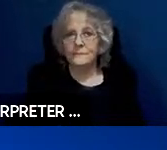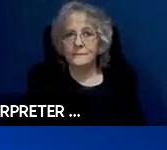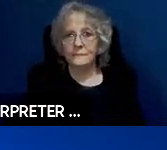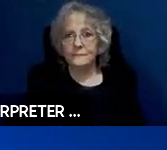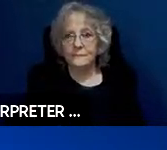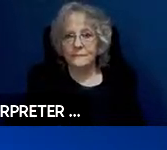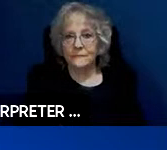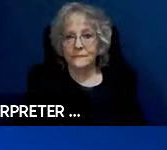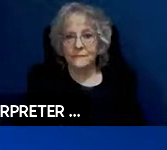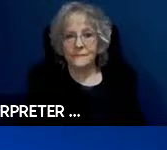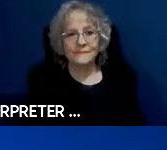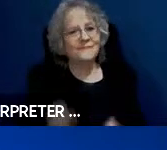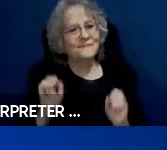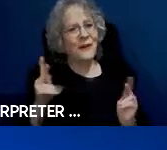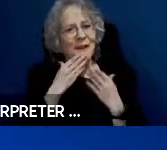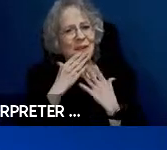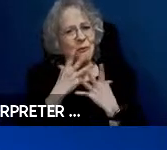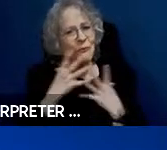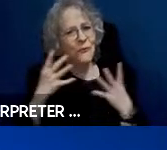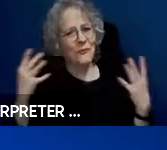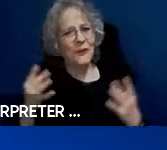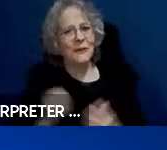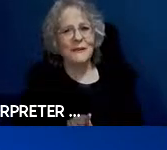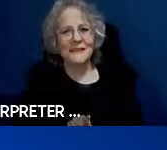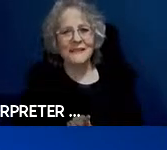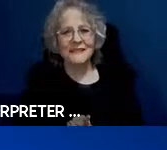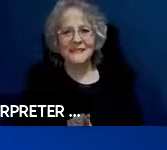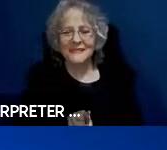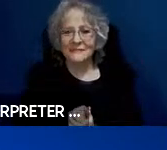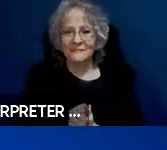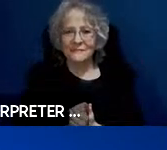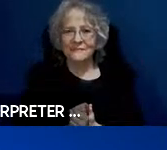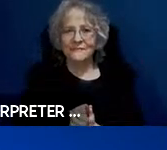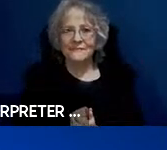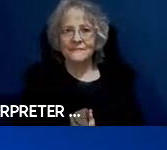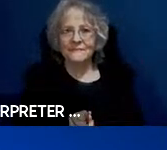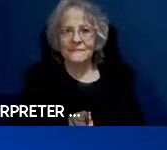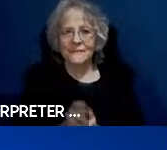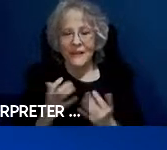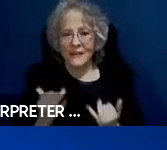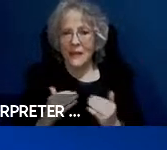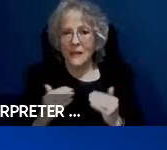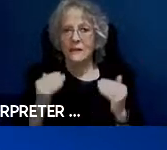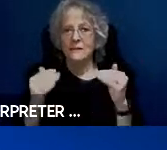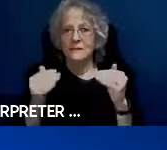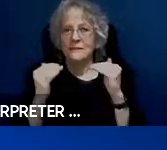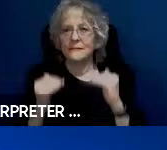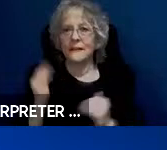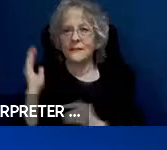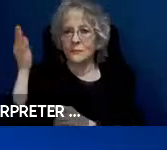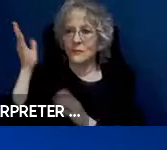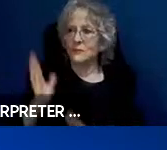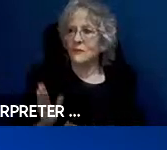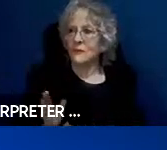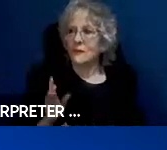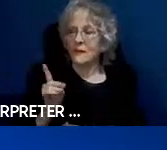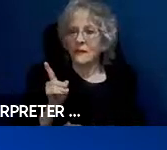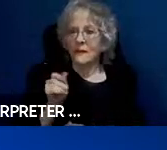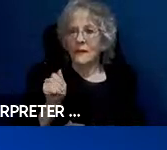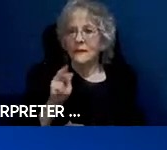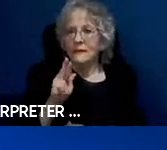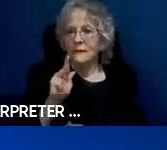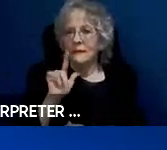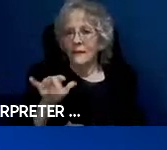Okay. Thank you very much, Dr. Vanderheiden and we, our next presenter will be Darryl Cooper. Mr.